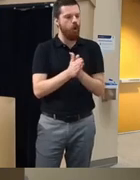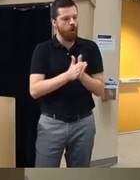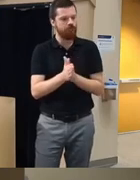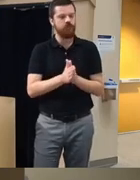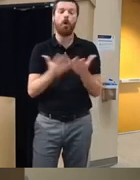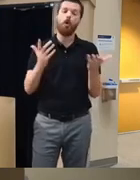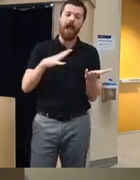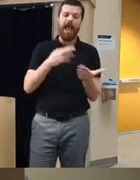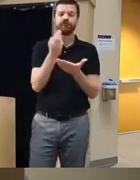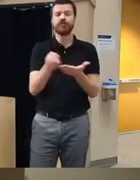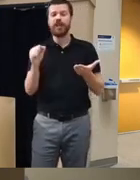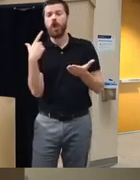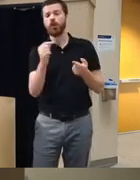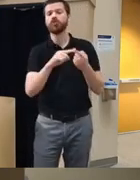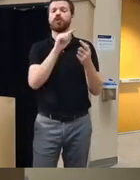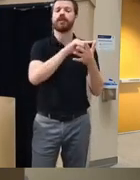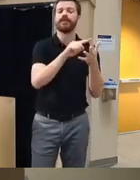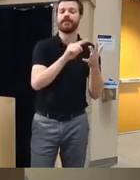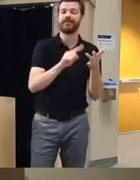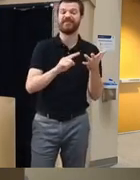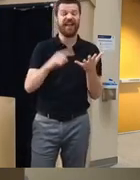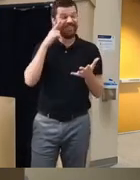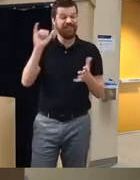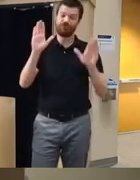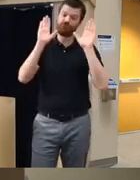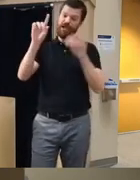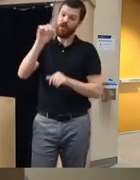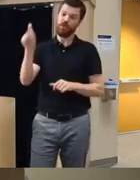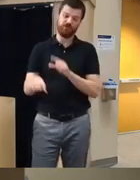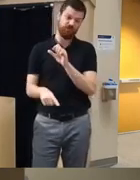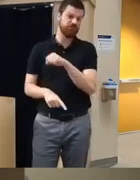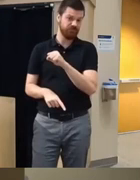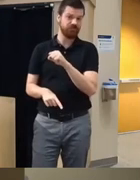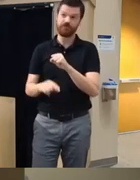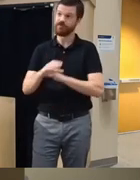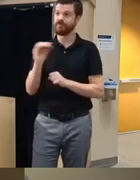where you can go like I I think like that's an outstanding question um but I I do feel like